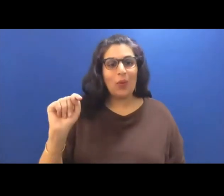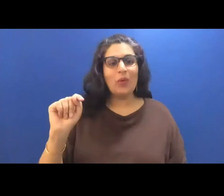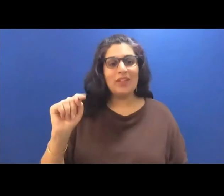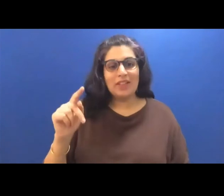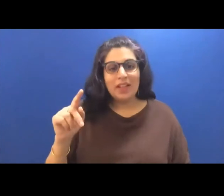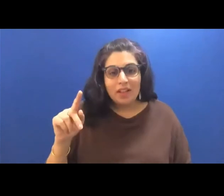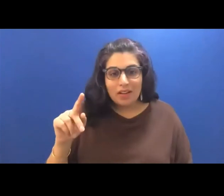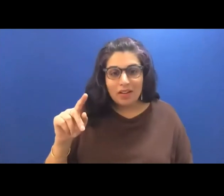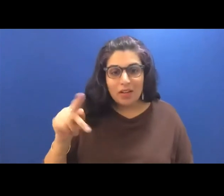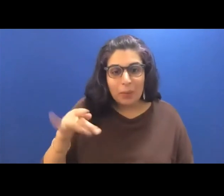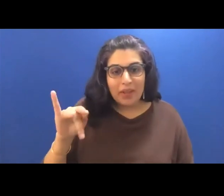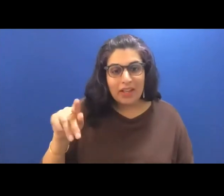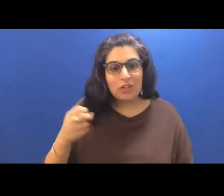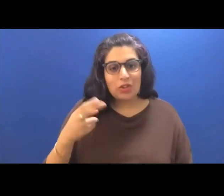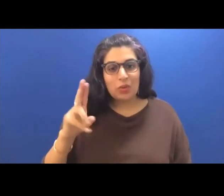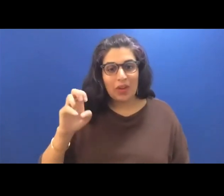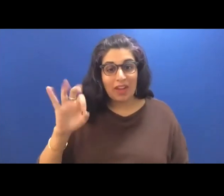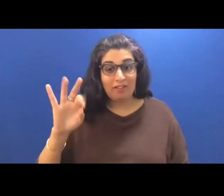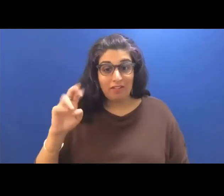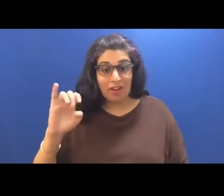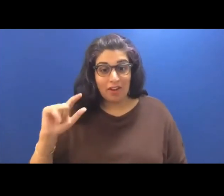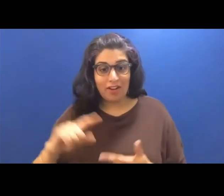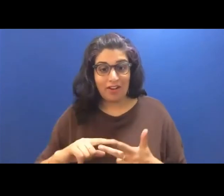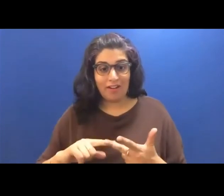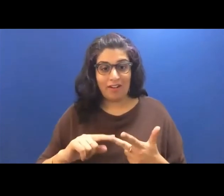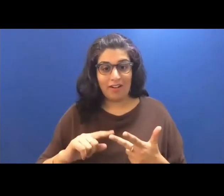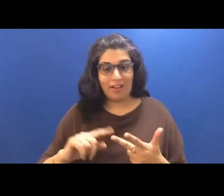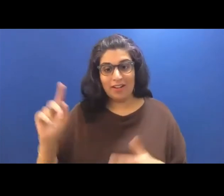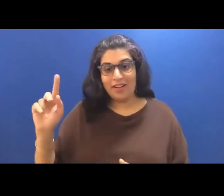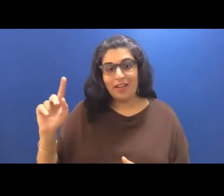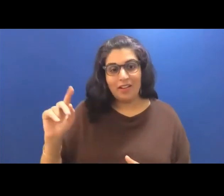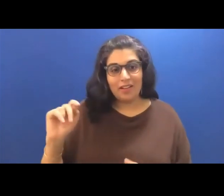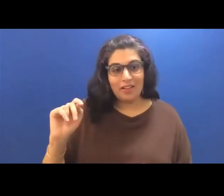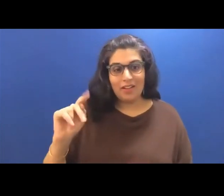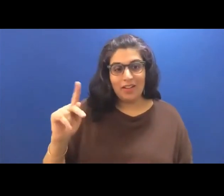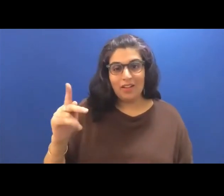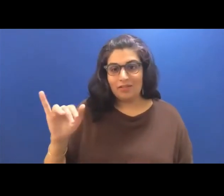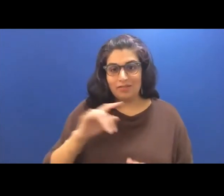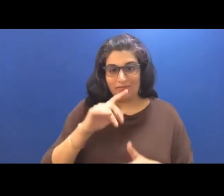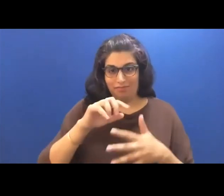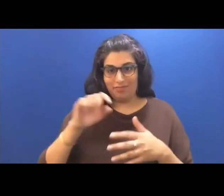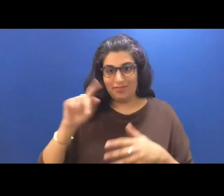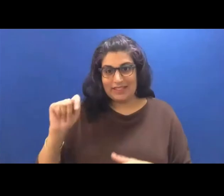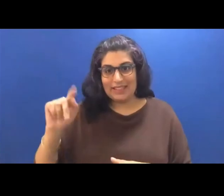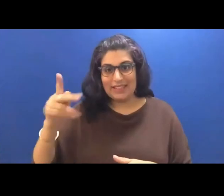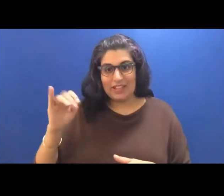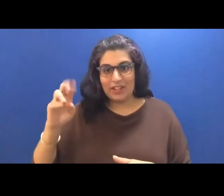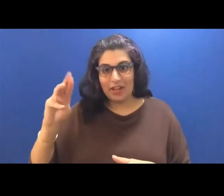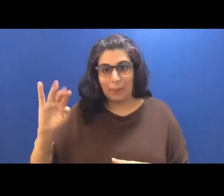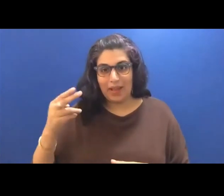Madden, and Yanyi We are so so thrilled to have Kyle here with us to celebrate her debut